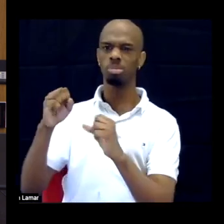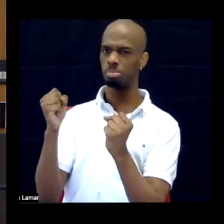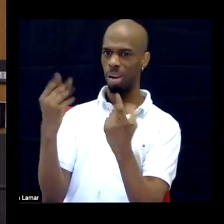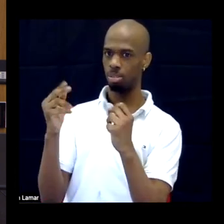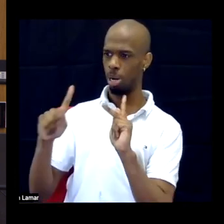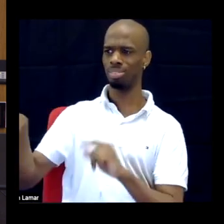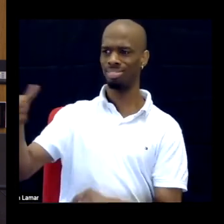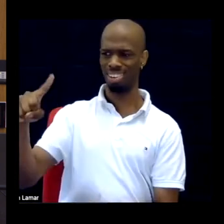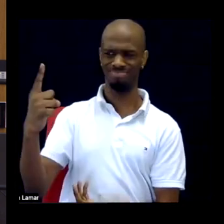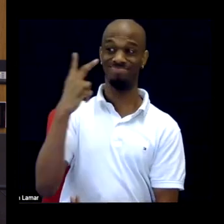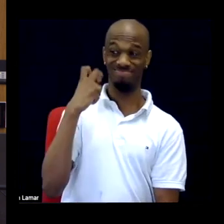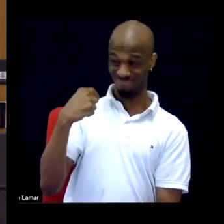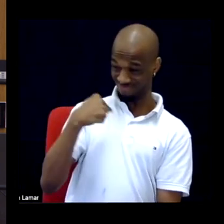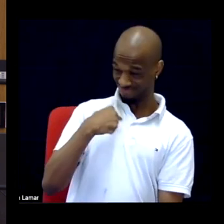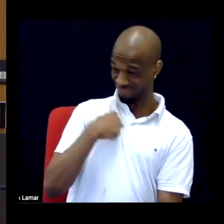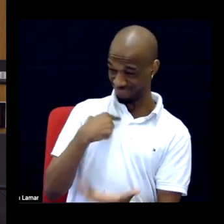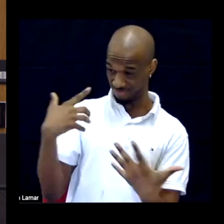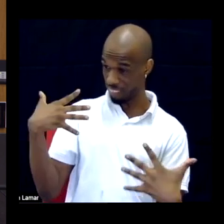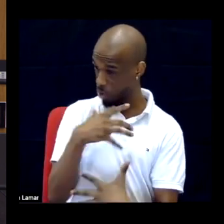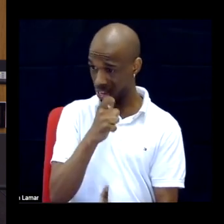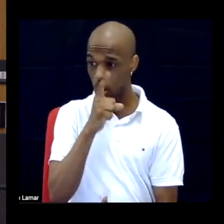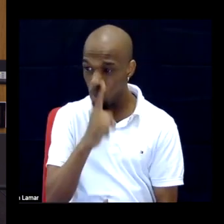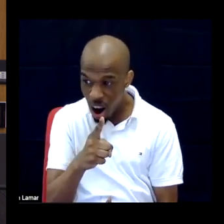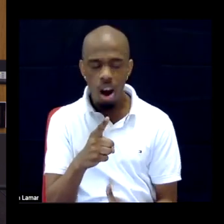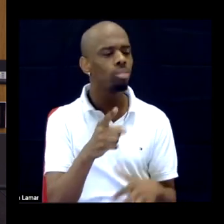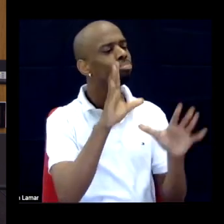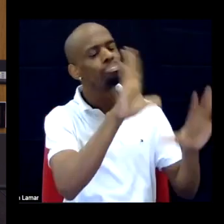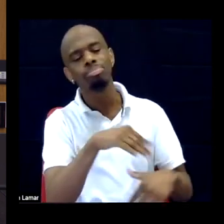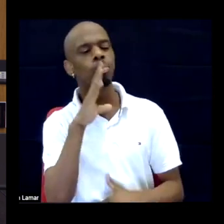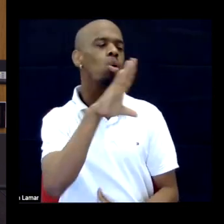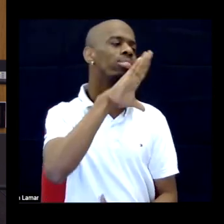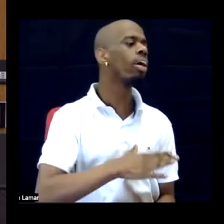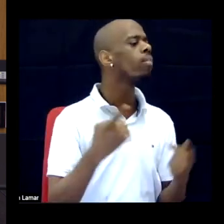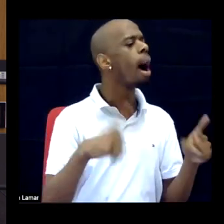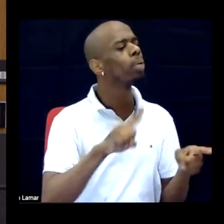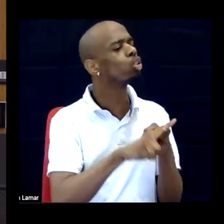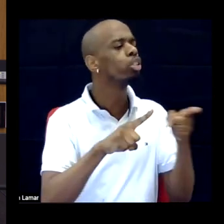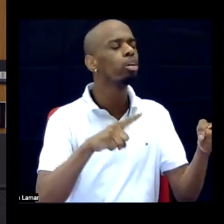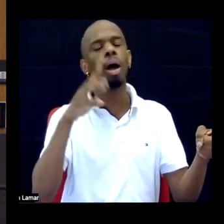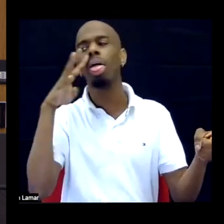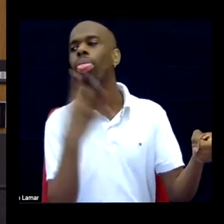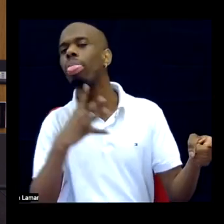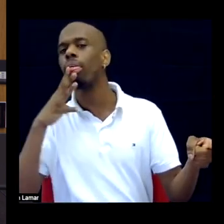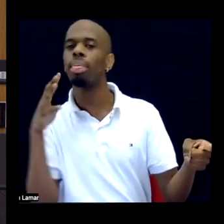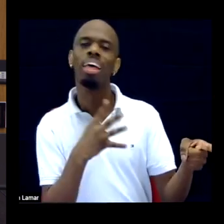dismissive of that fear, right, and that fear is then being phrased and interpreted as paranoia,